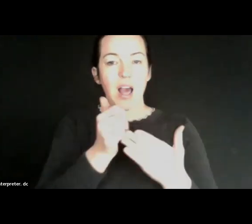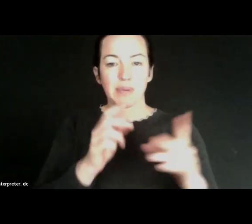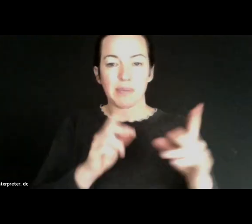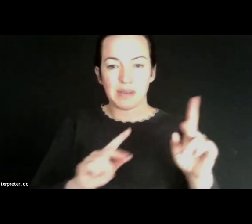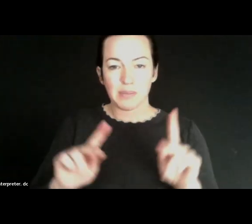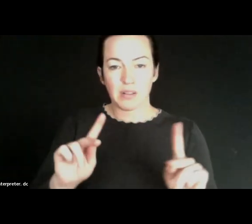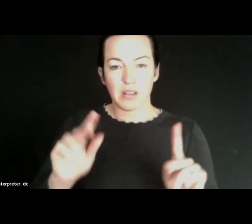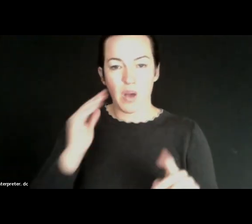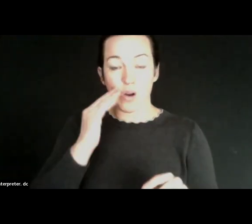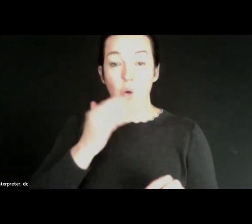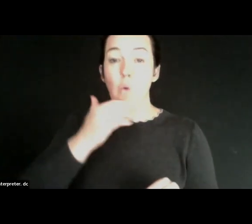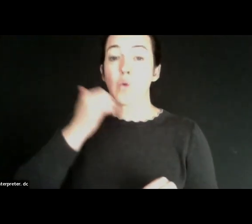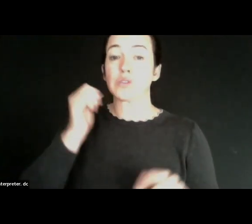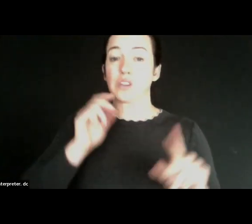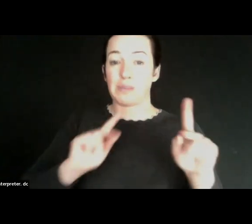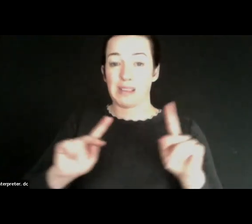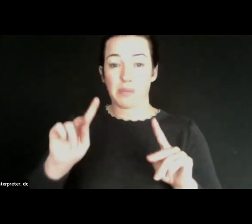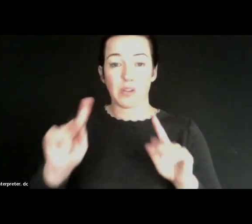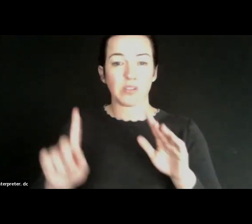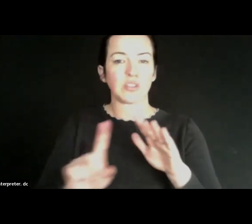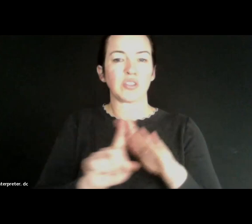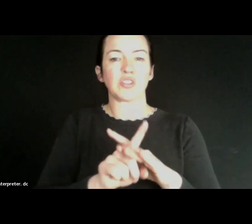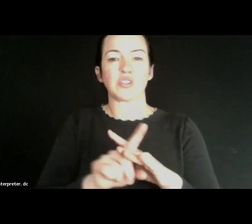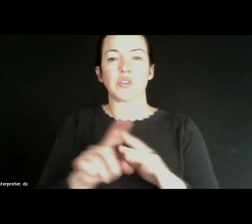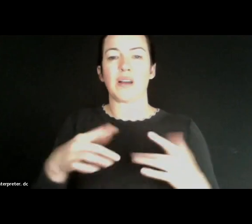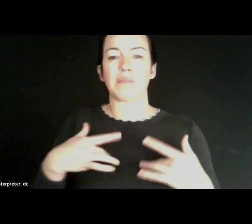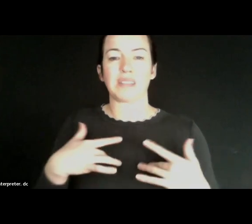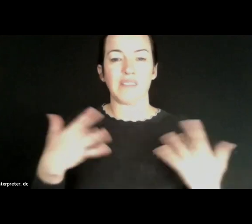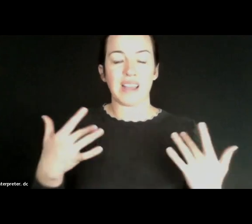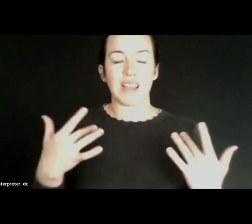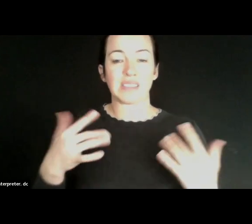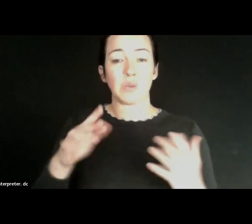lot of older adults who come to those events with their devices, whether it's a tablet or smartphone